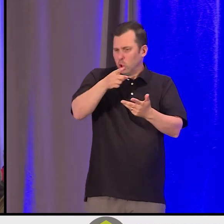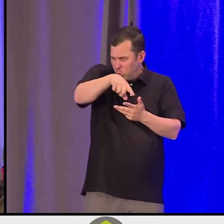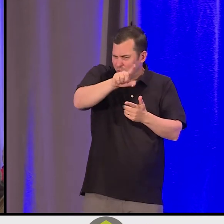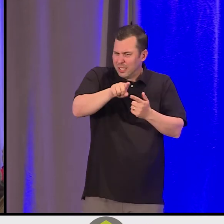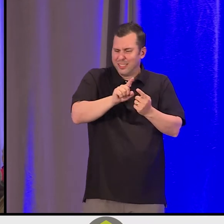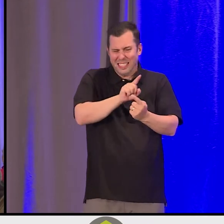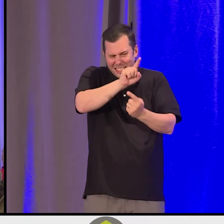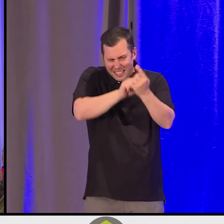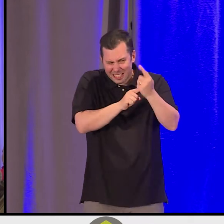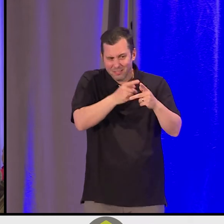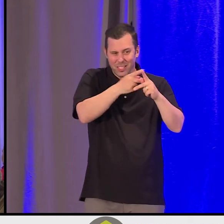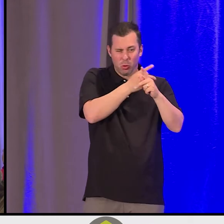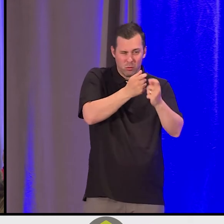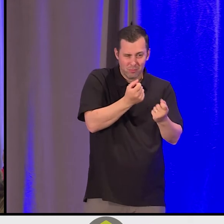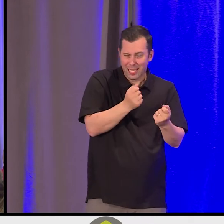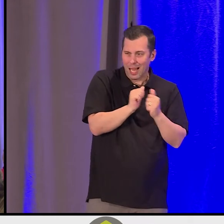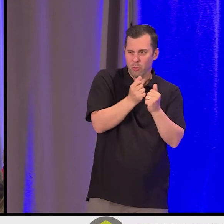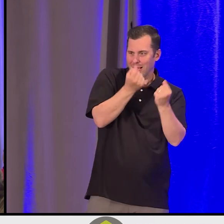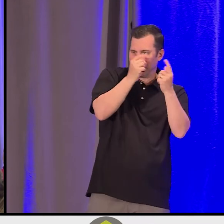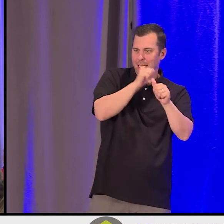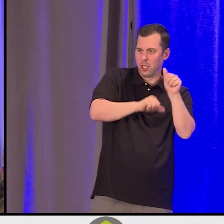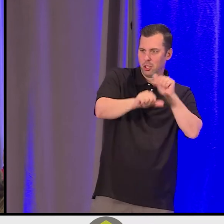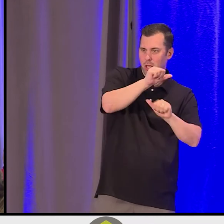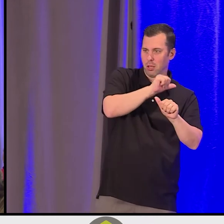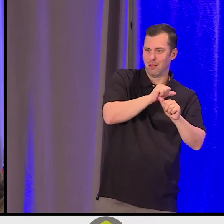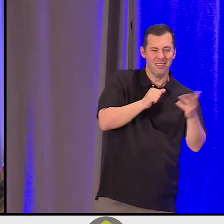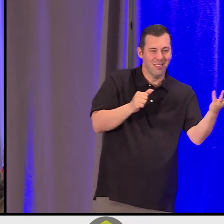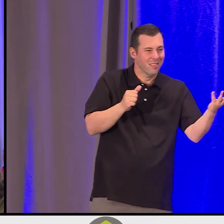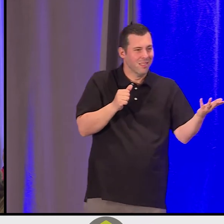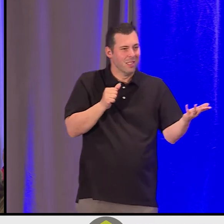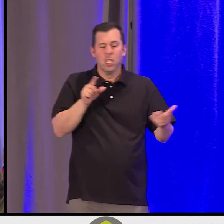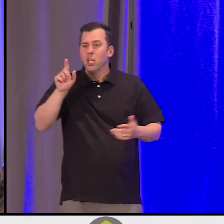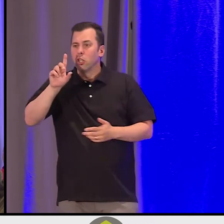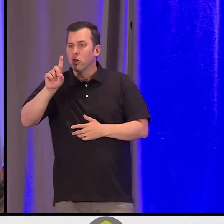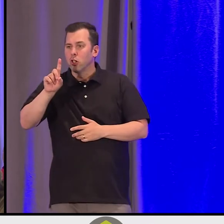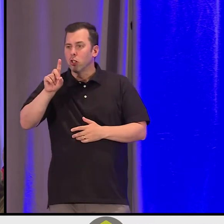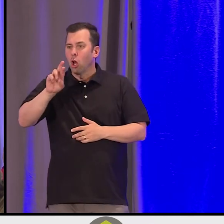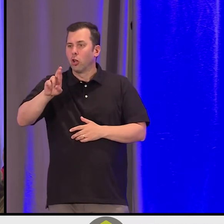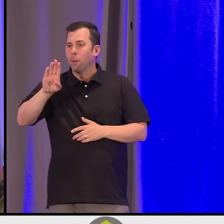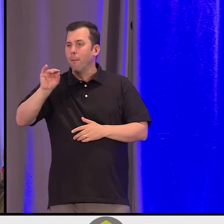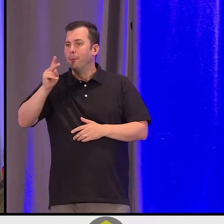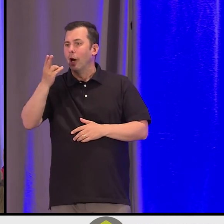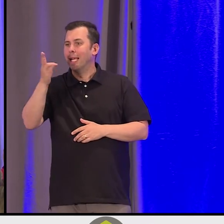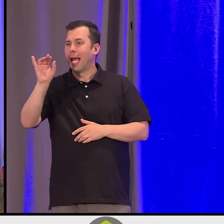Why is it so difficult to do what Dr. Bonnie Henry would say in the in the sandwich boards, which is to what?